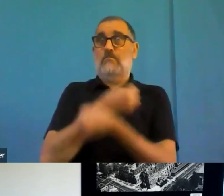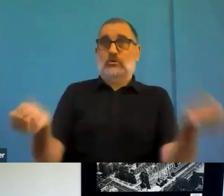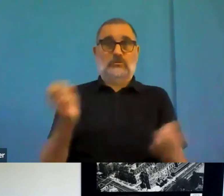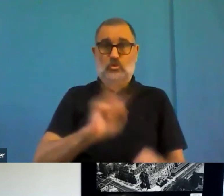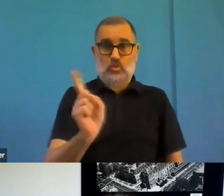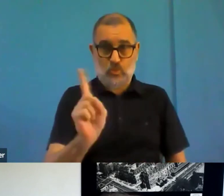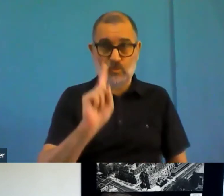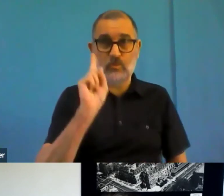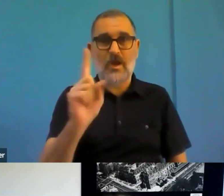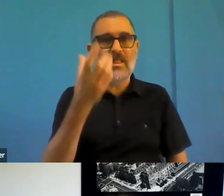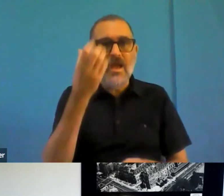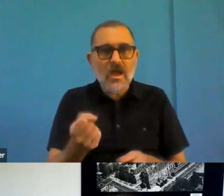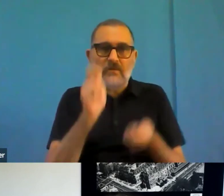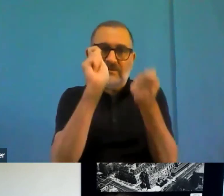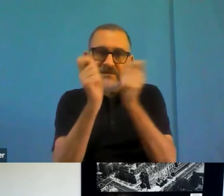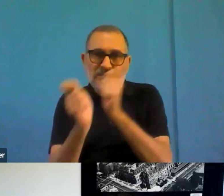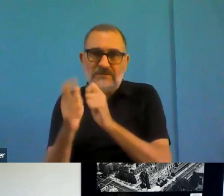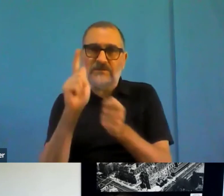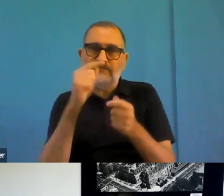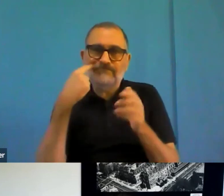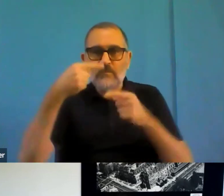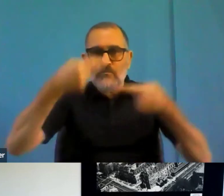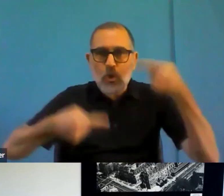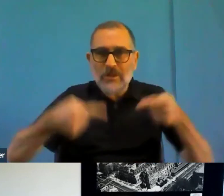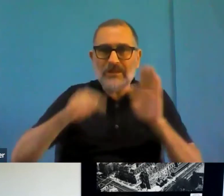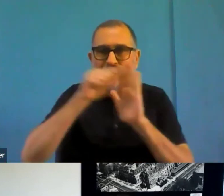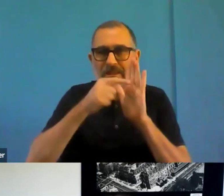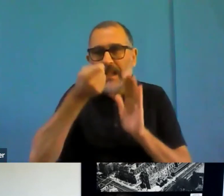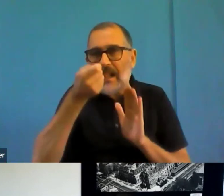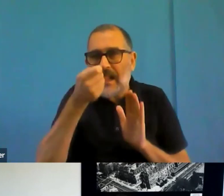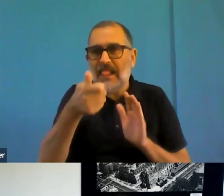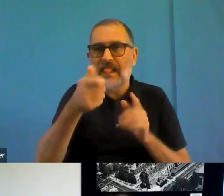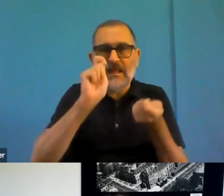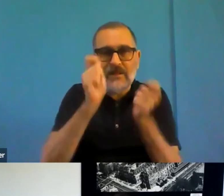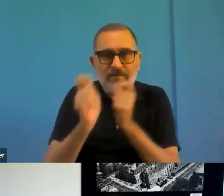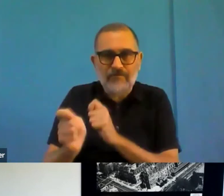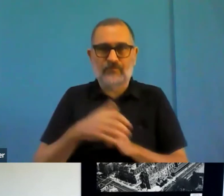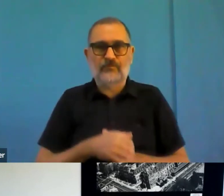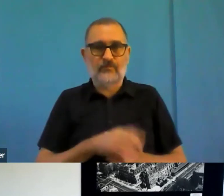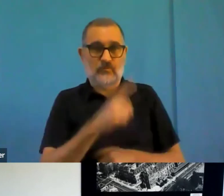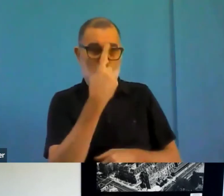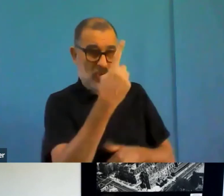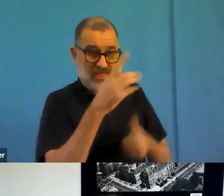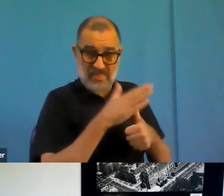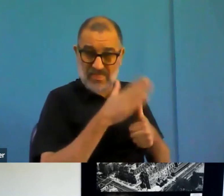Yeah, no really interesting. One thing I could say is, if they were fine, they would not be coming to us. That's really not Oh, but EU financial system works.